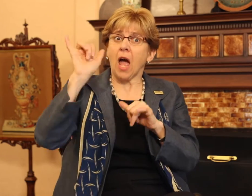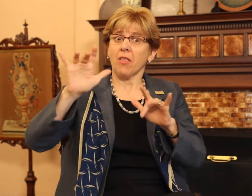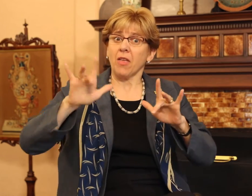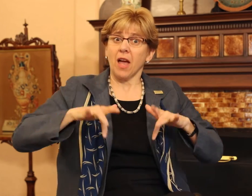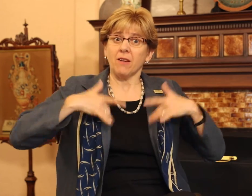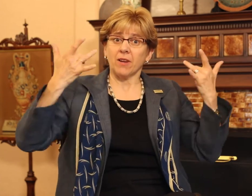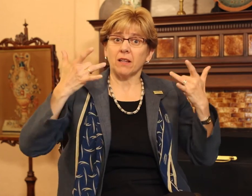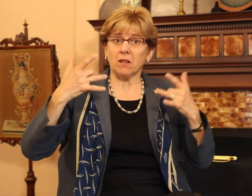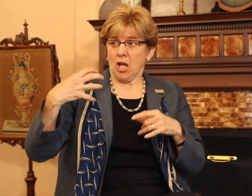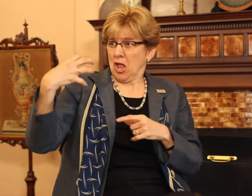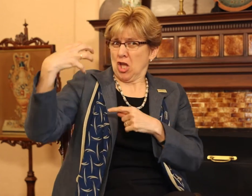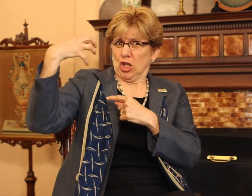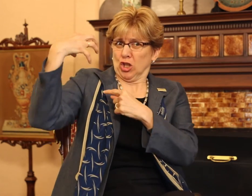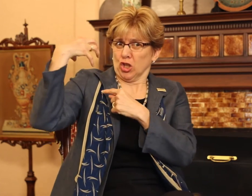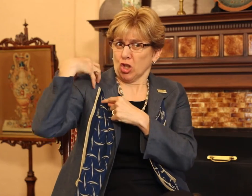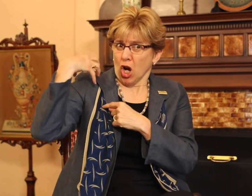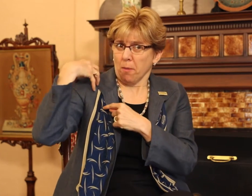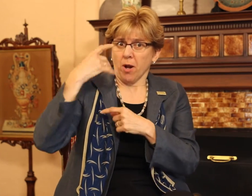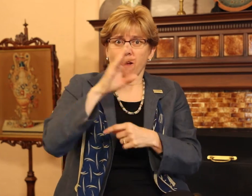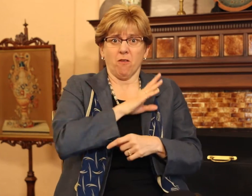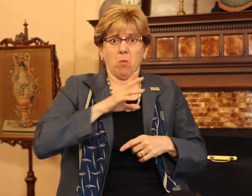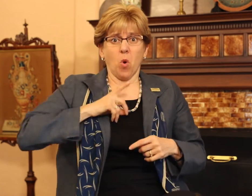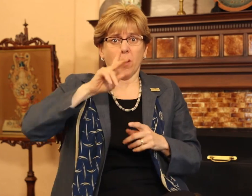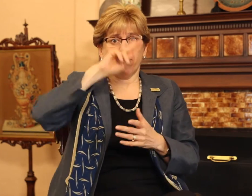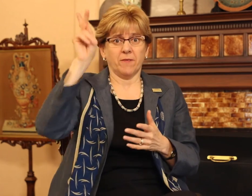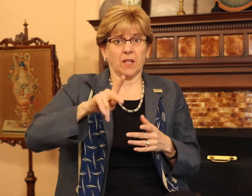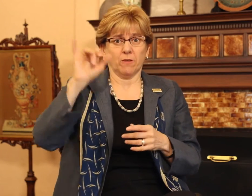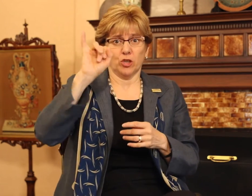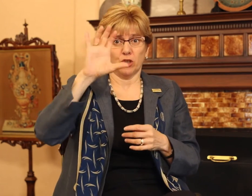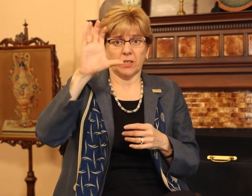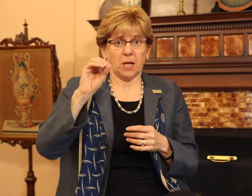At that event, the Chairman of the Board of the Philadelphia Insurance Companies